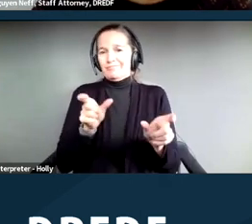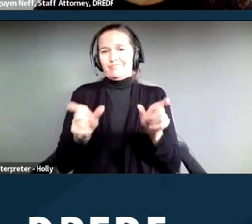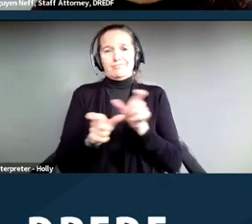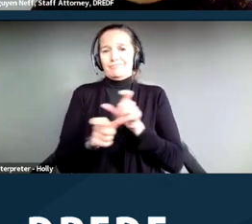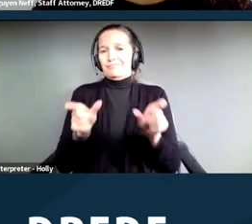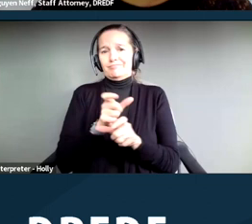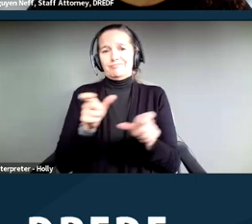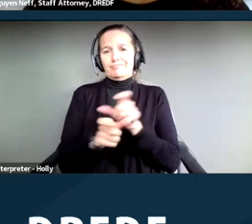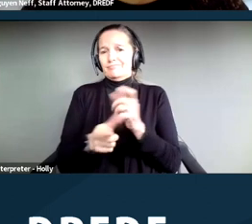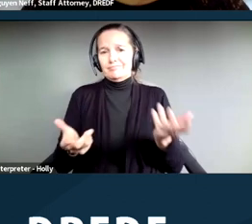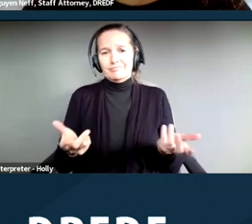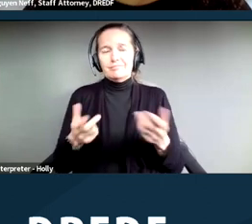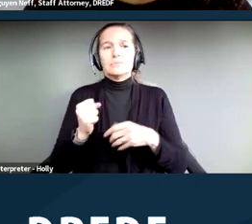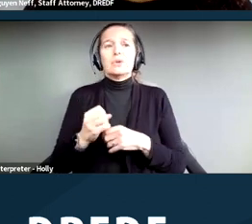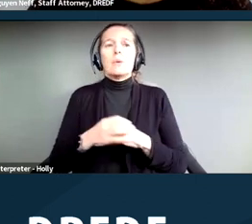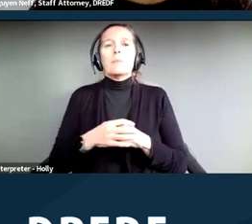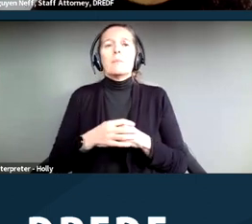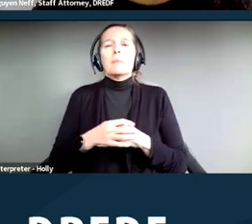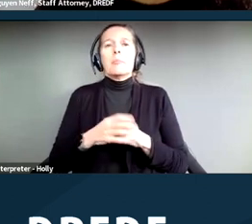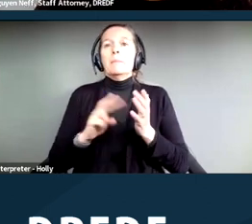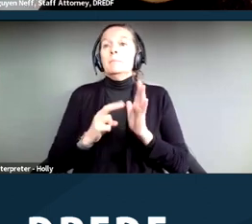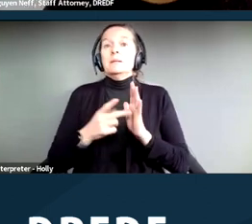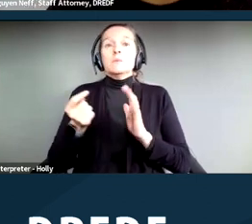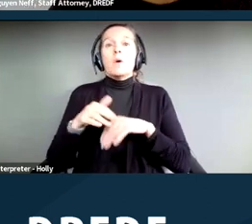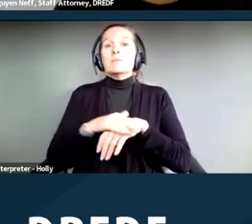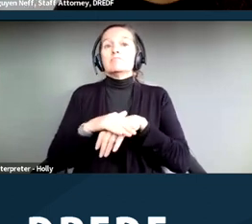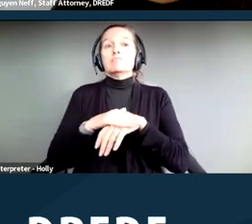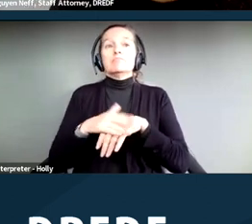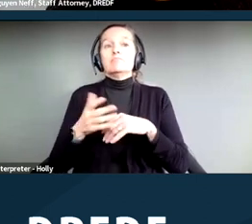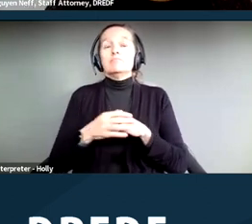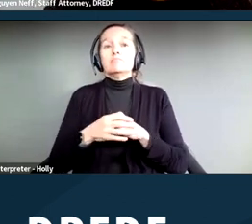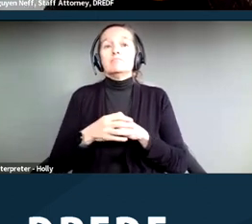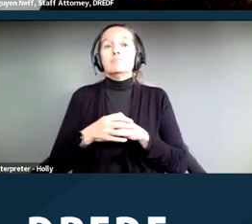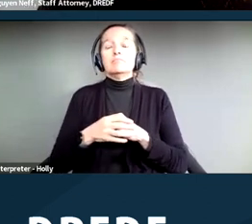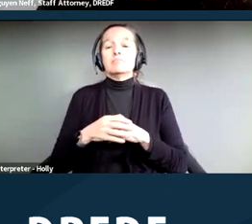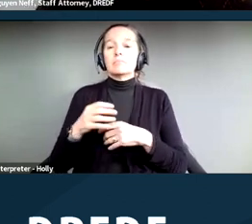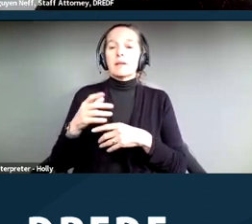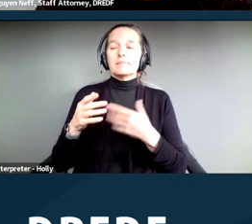So what it means in sort of broad strokes is making a change, and again, this is ‑‑ we're